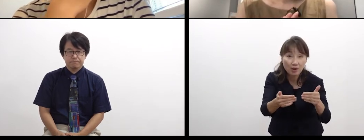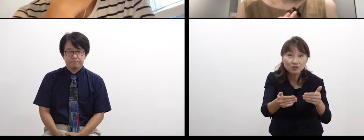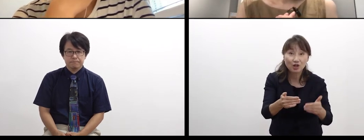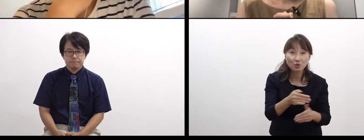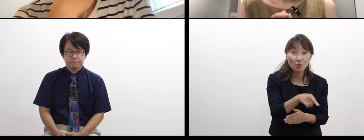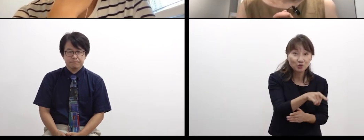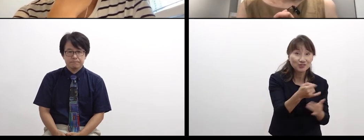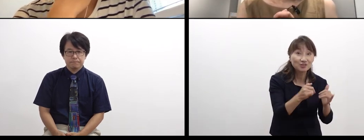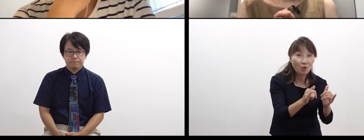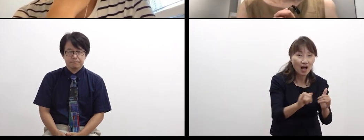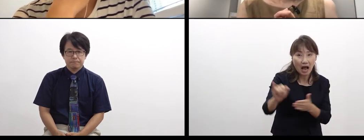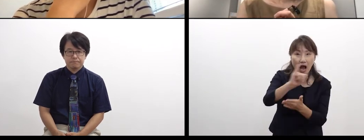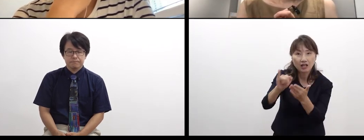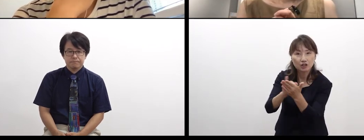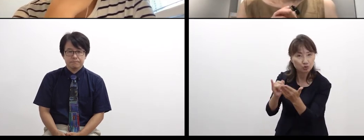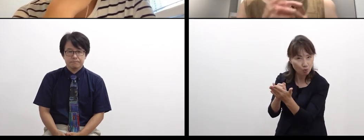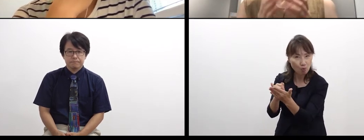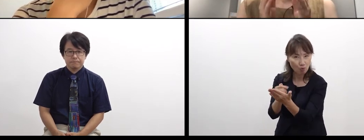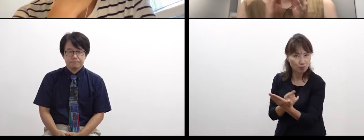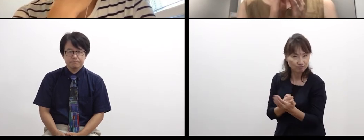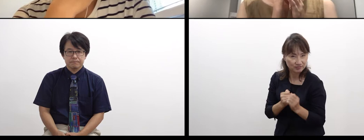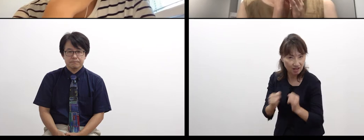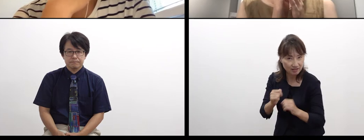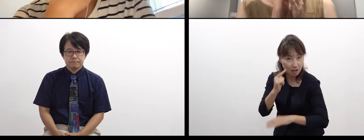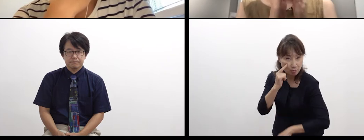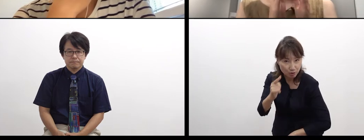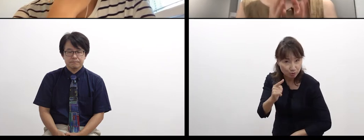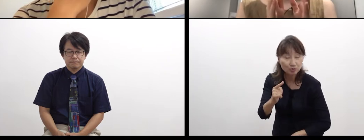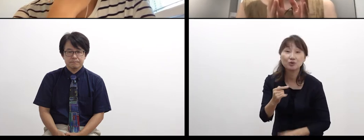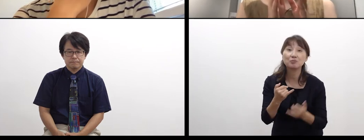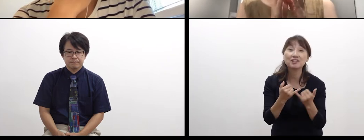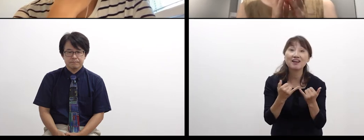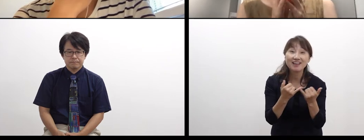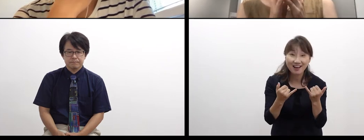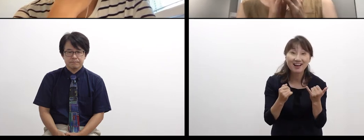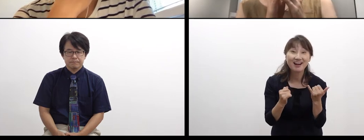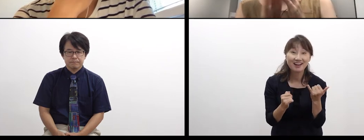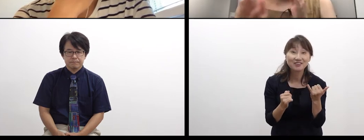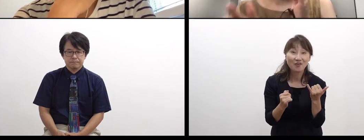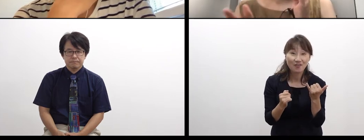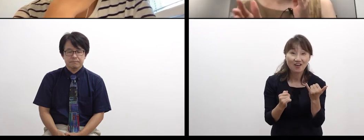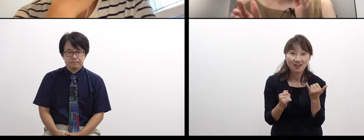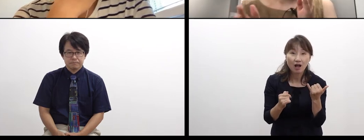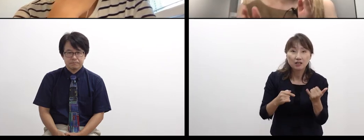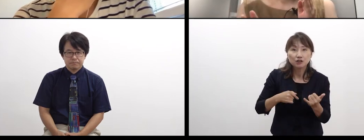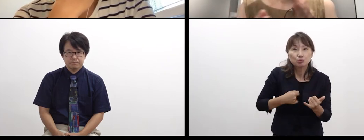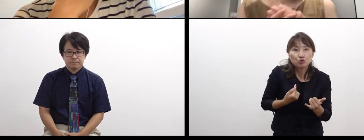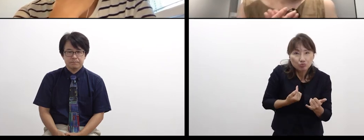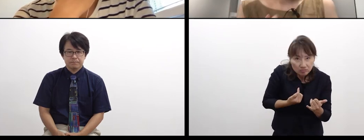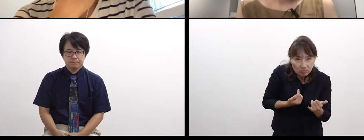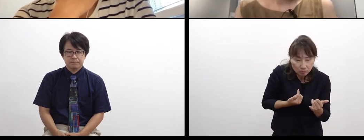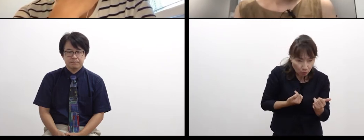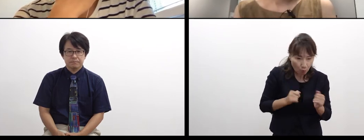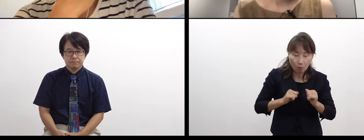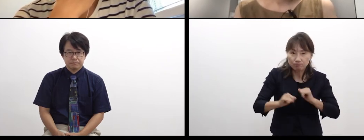or that person enters into the field of art.